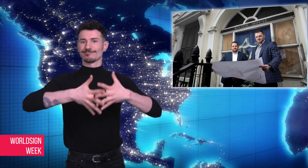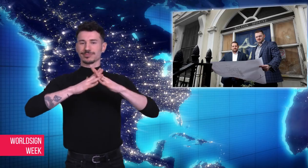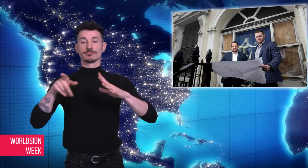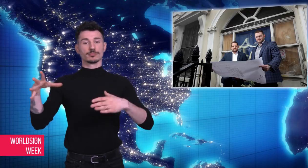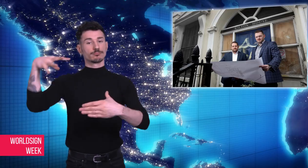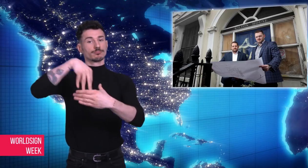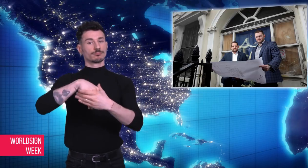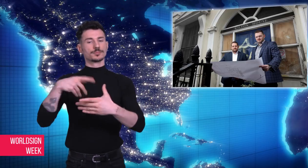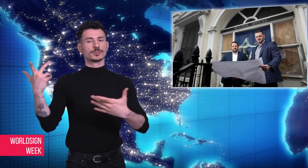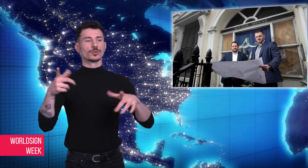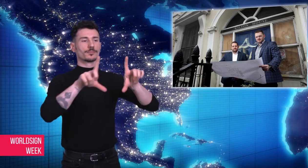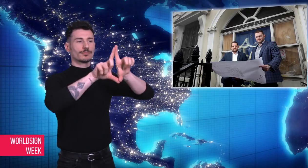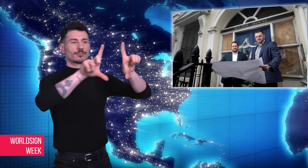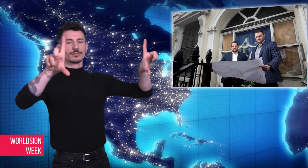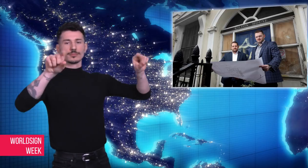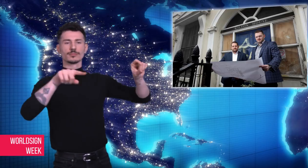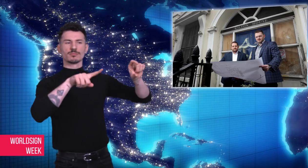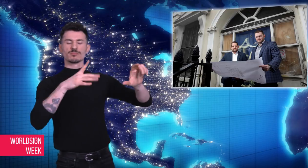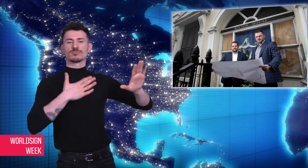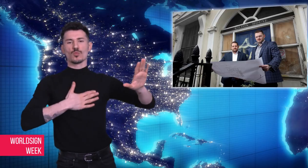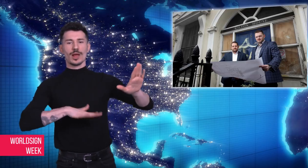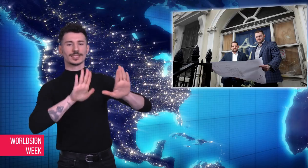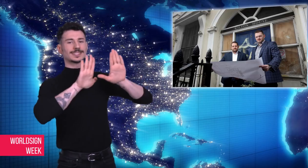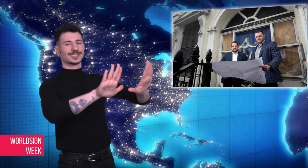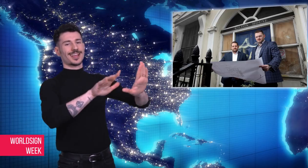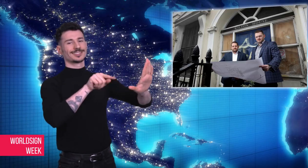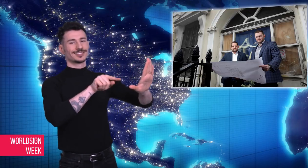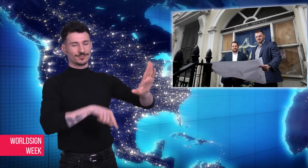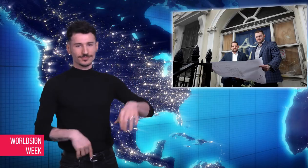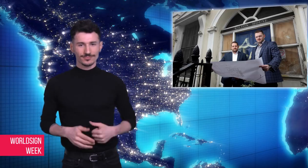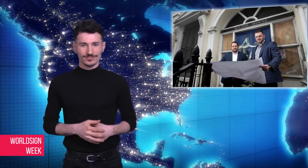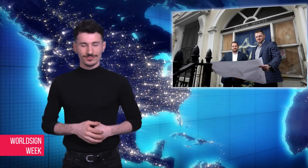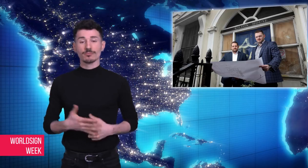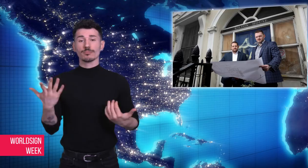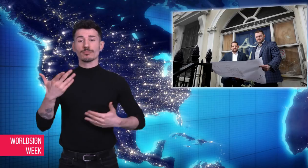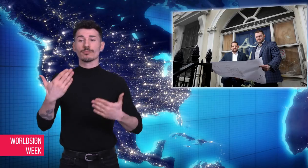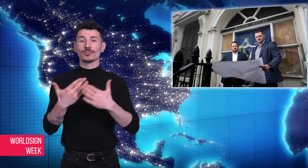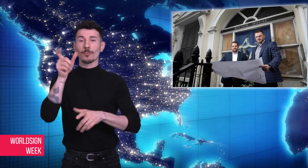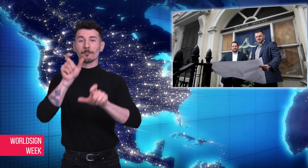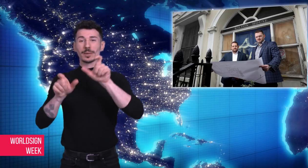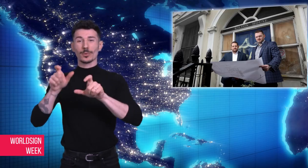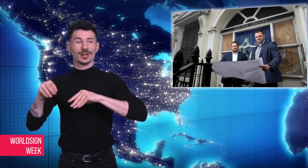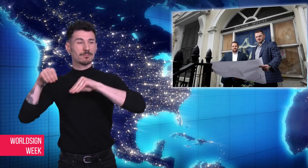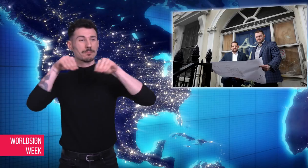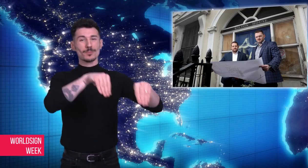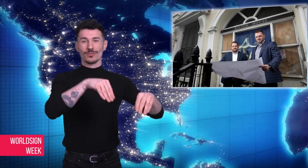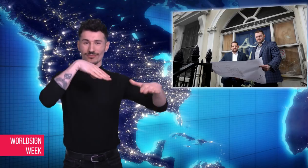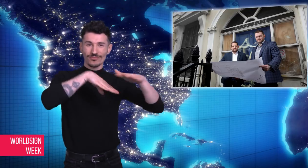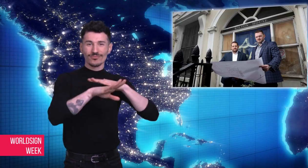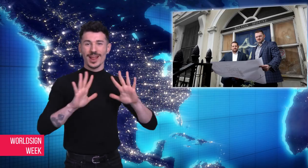involved with starting the British Deaf Association.